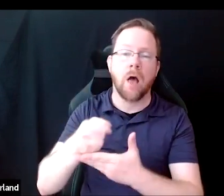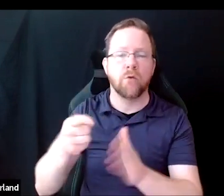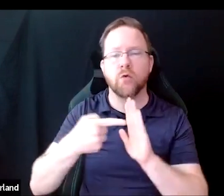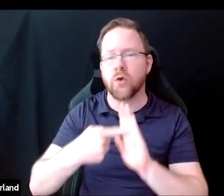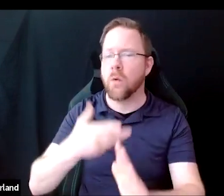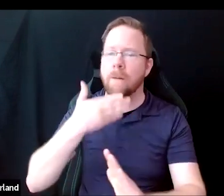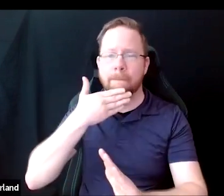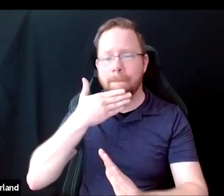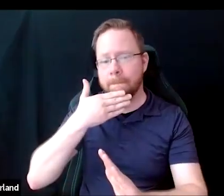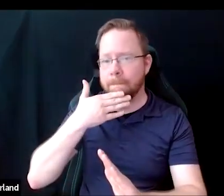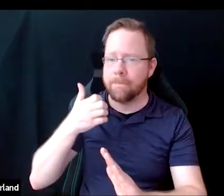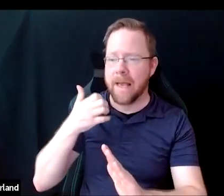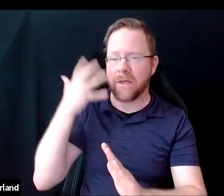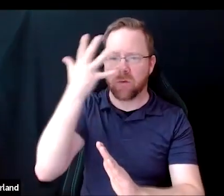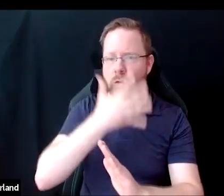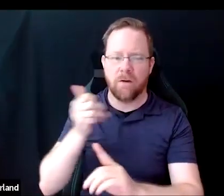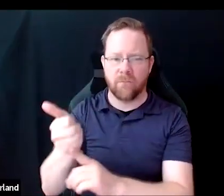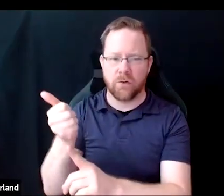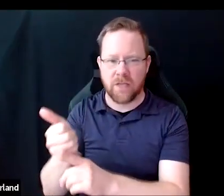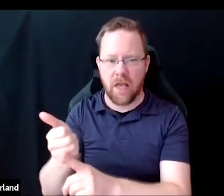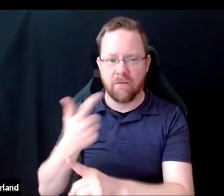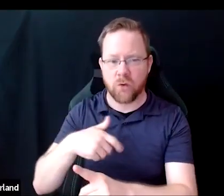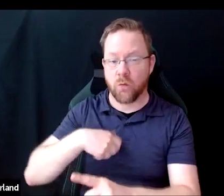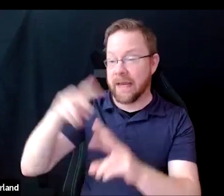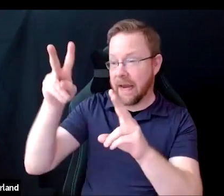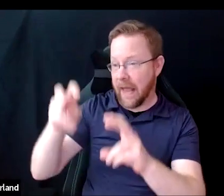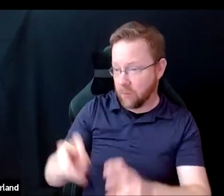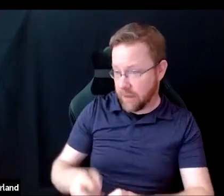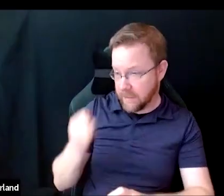in this interview so that we can accurately assess if you're fit for this position."